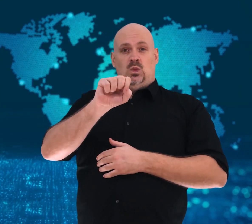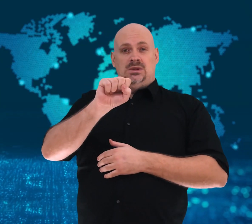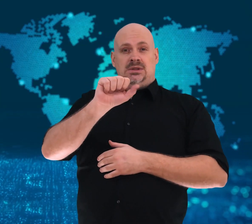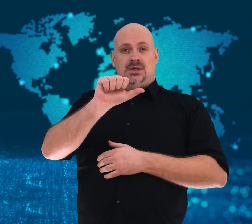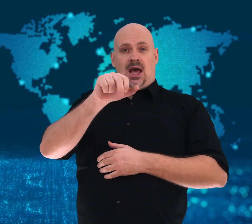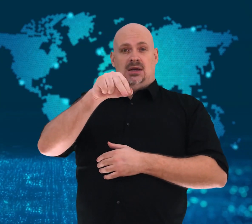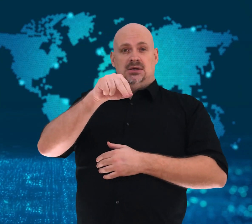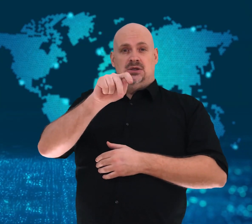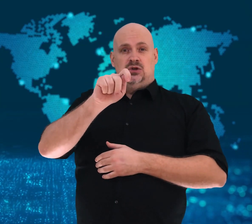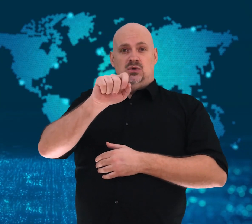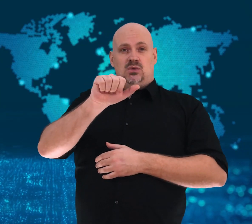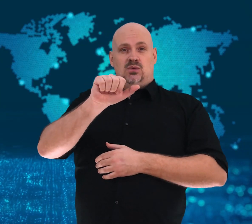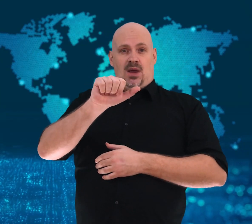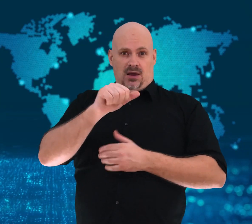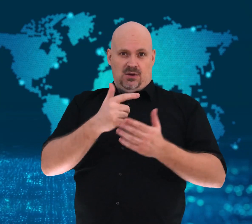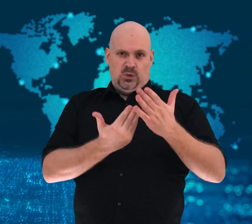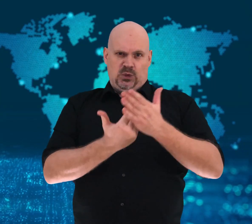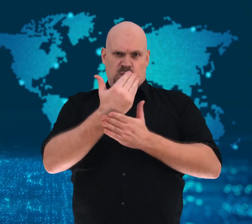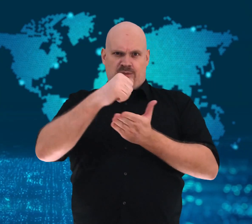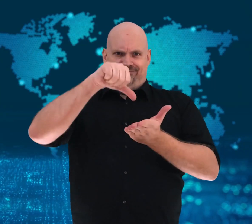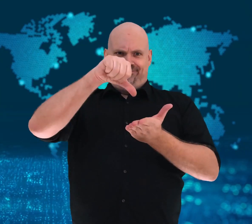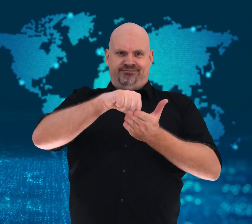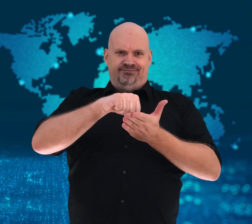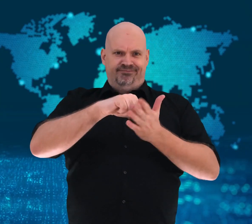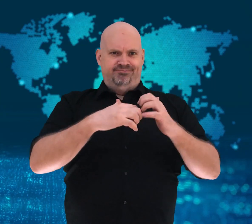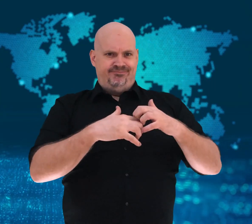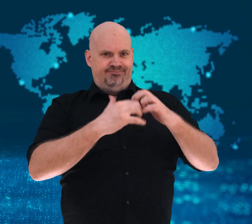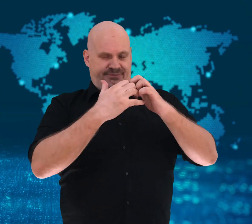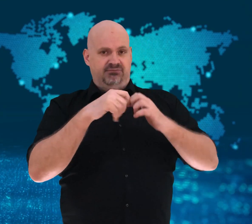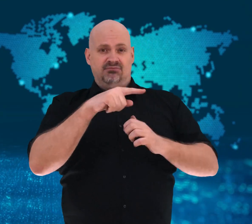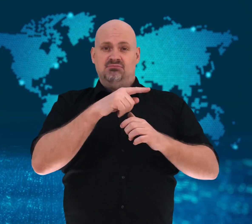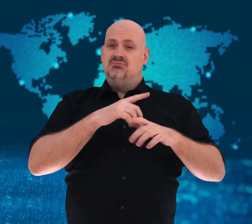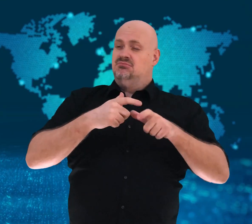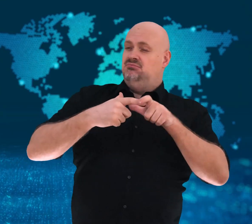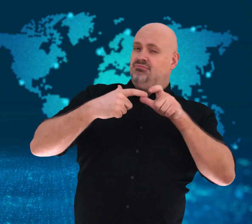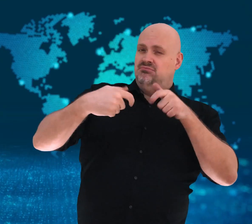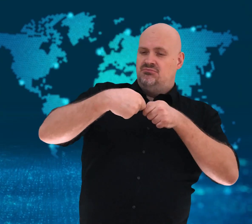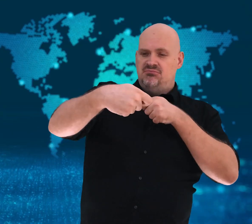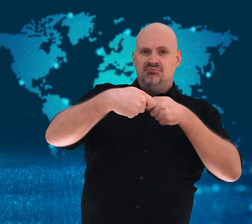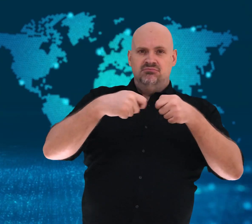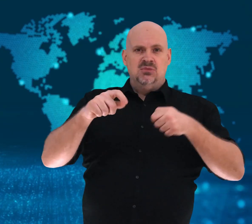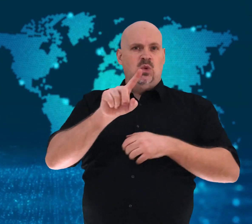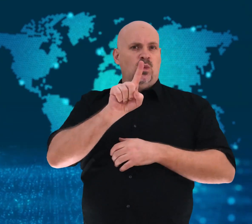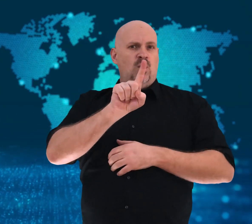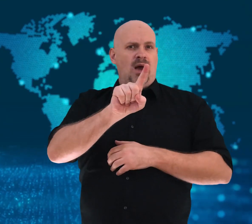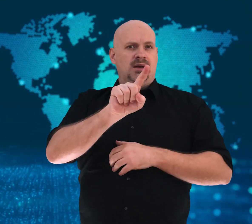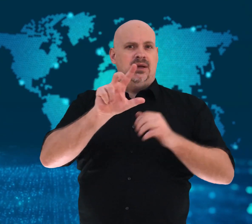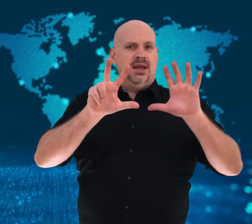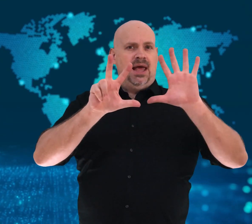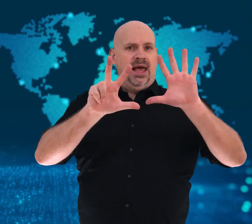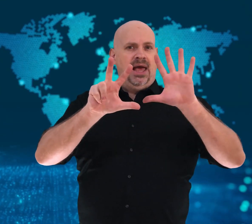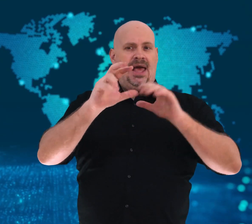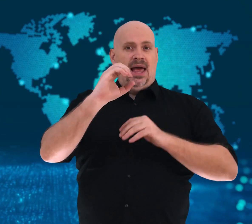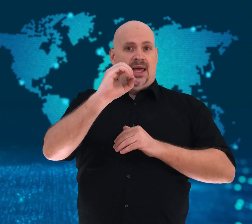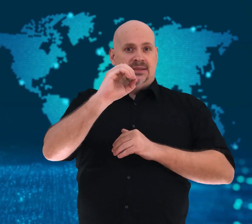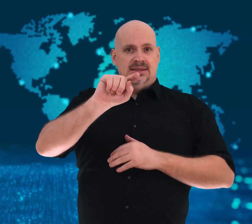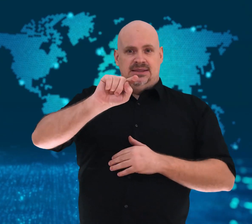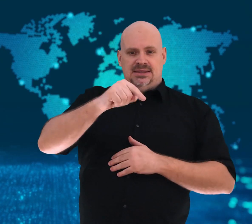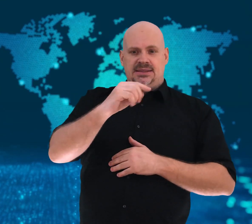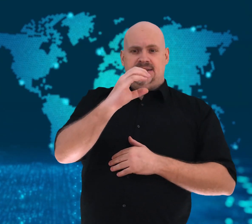hectares of land and will cost $32.5 billion USD.